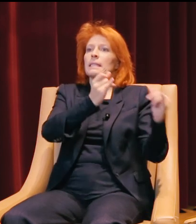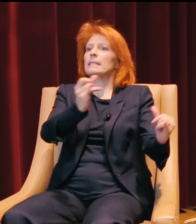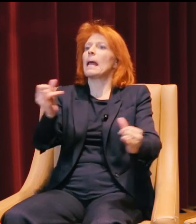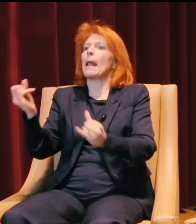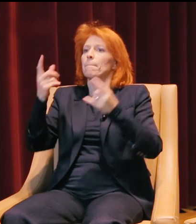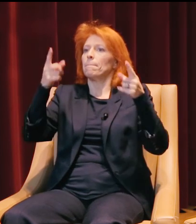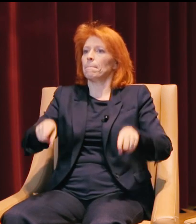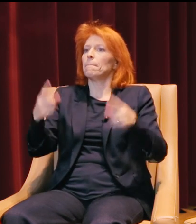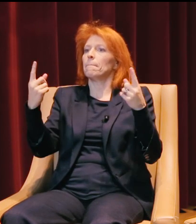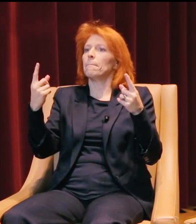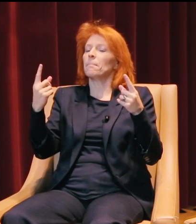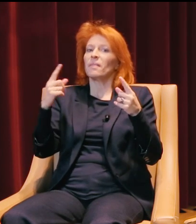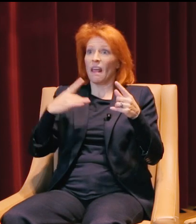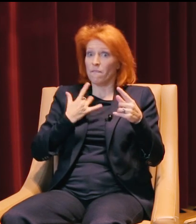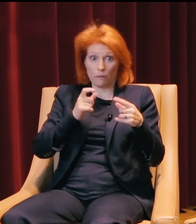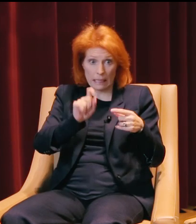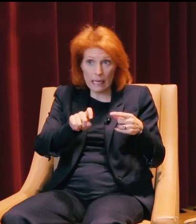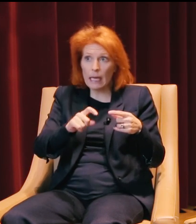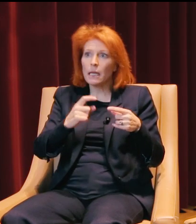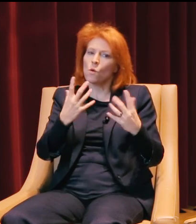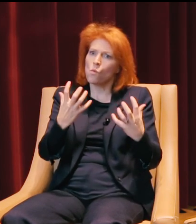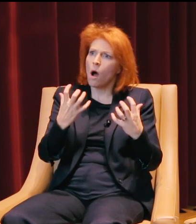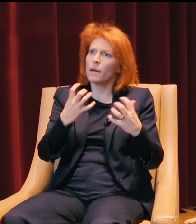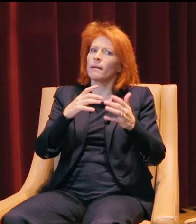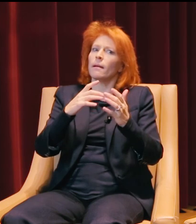and felt needed and desired and useful in that company.